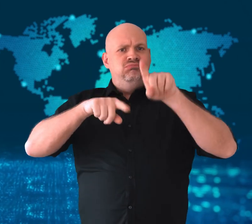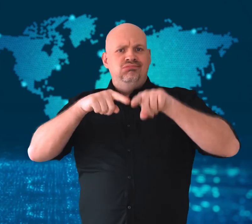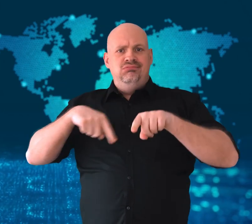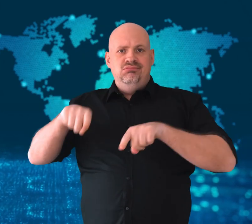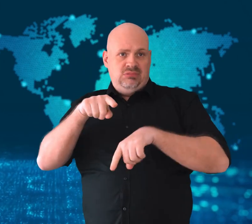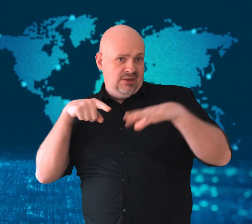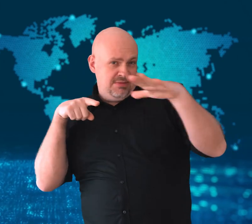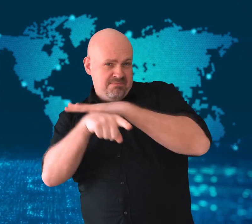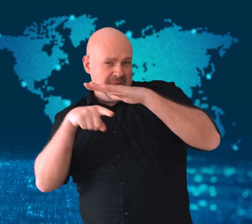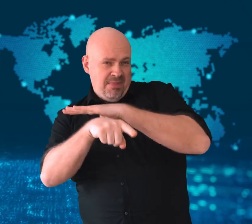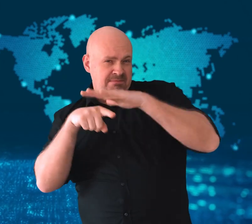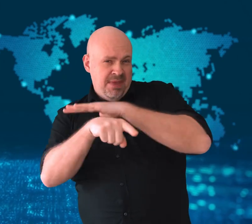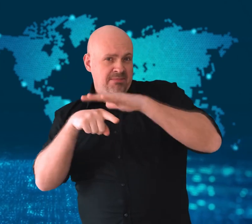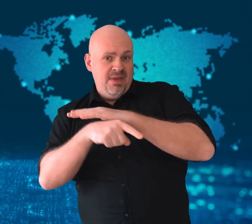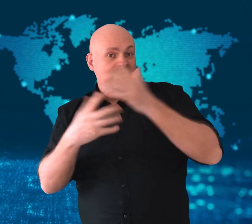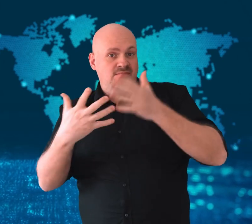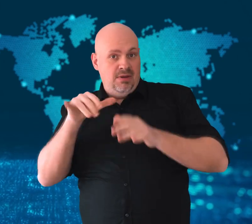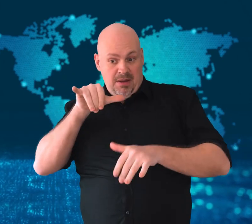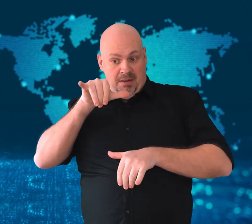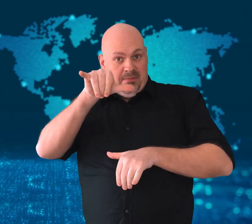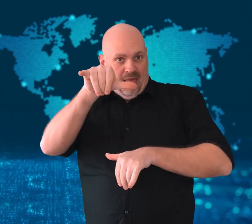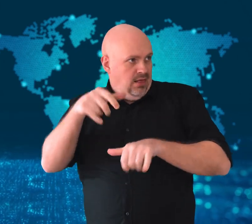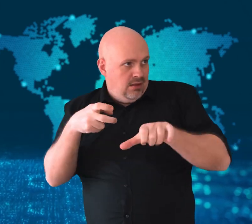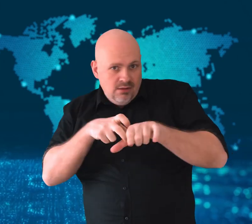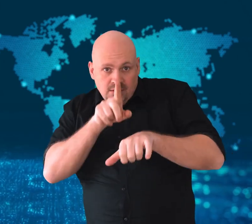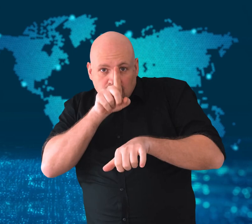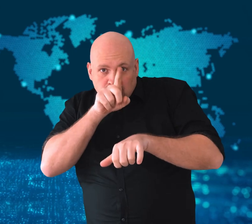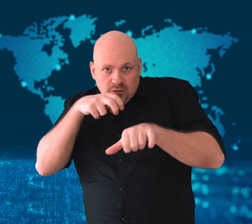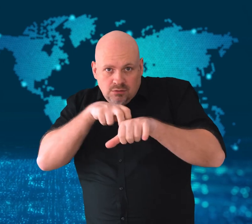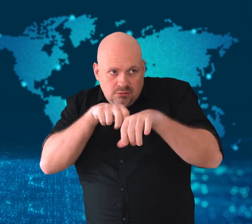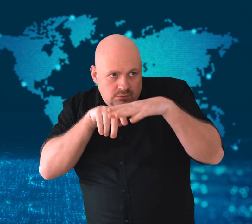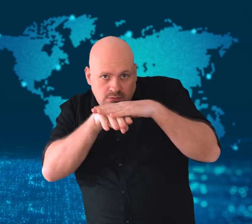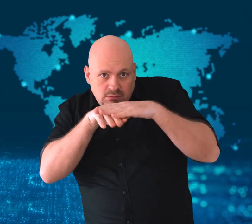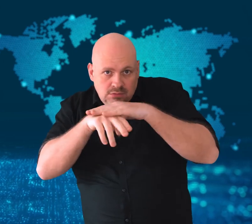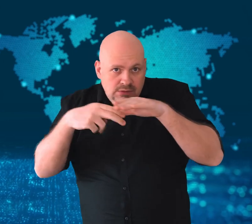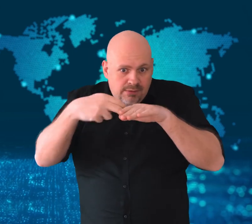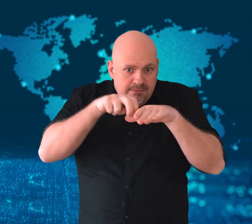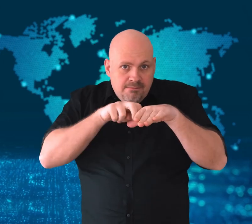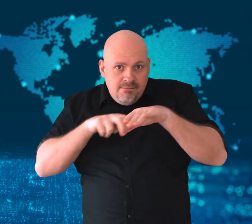by hiding in their own planes. Since 2020,